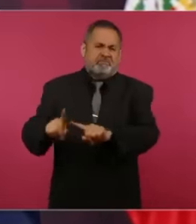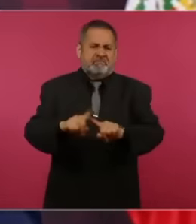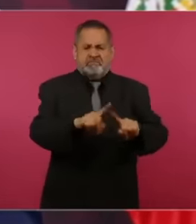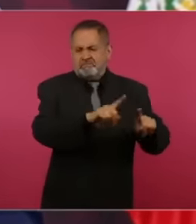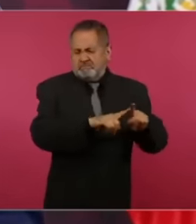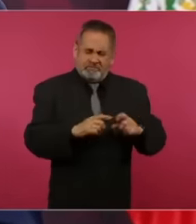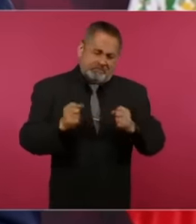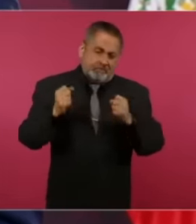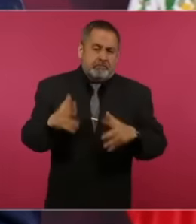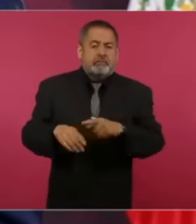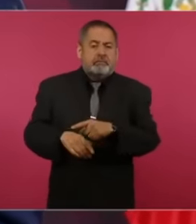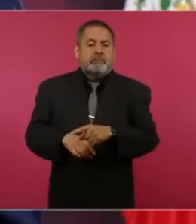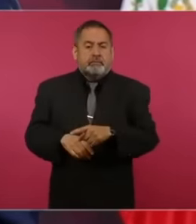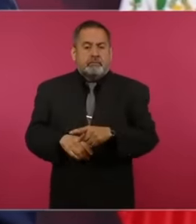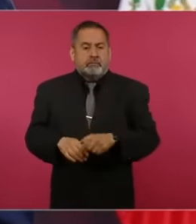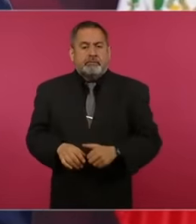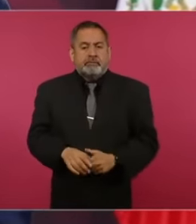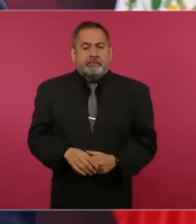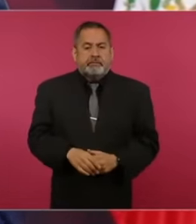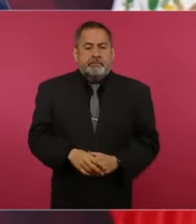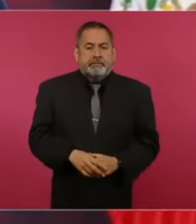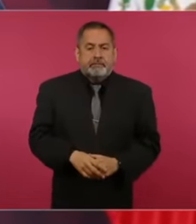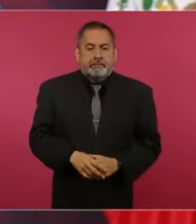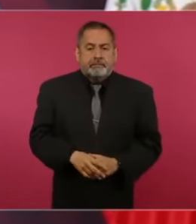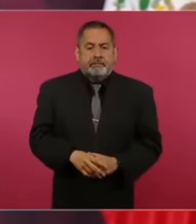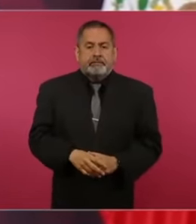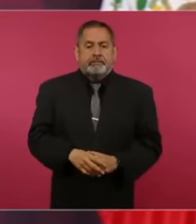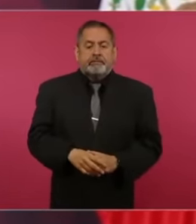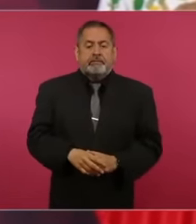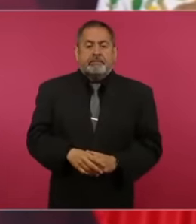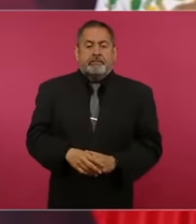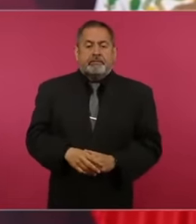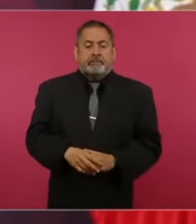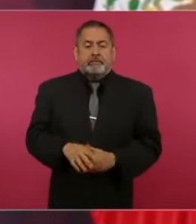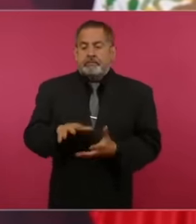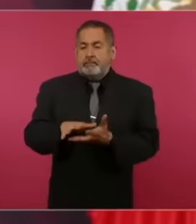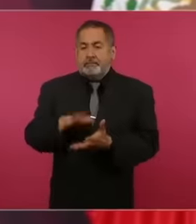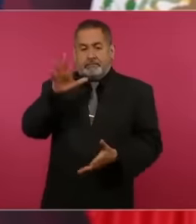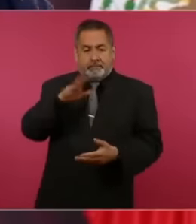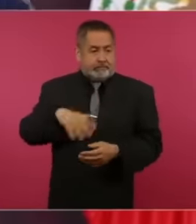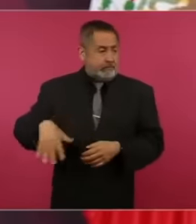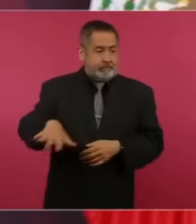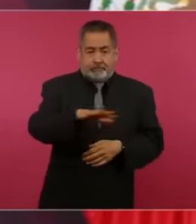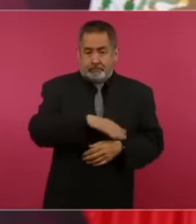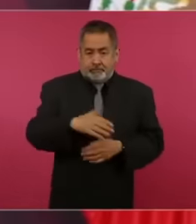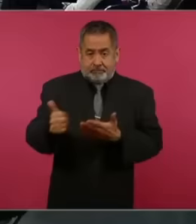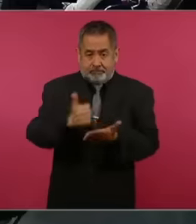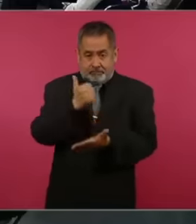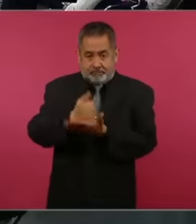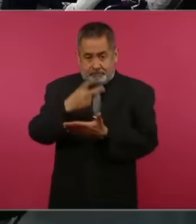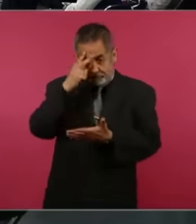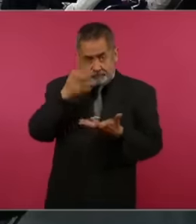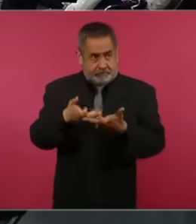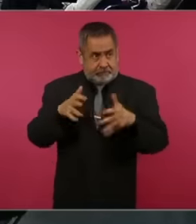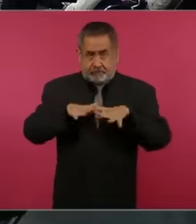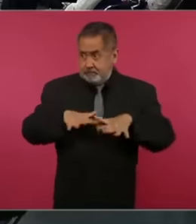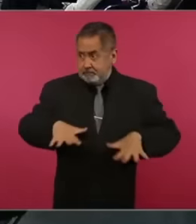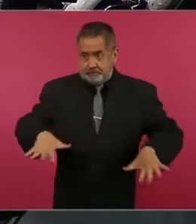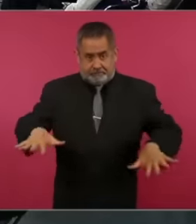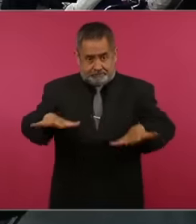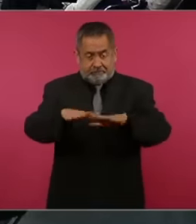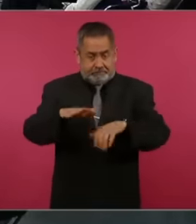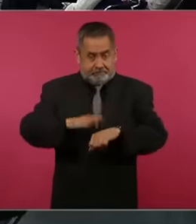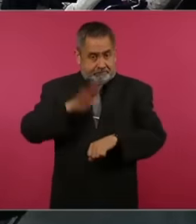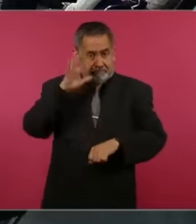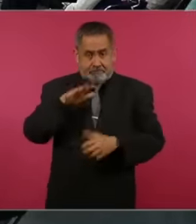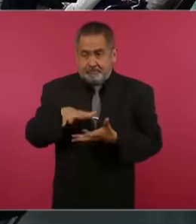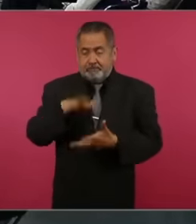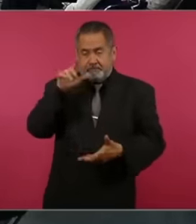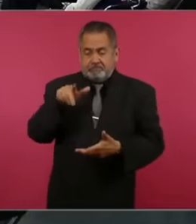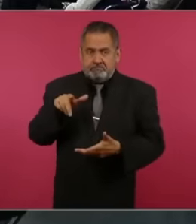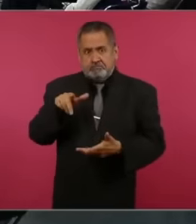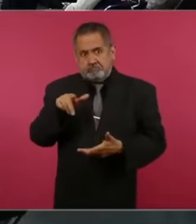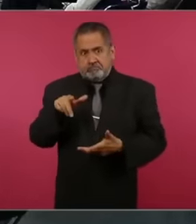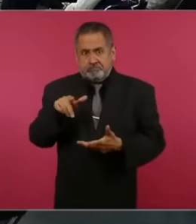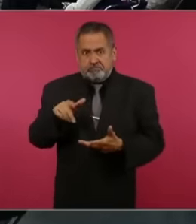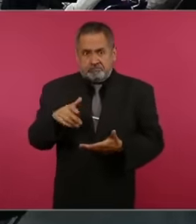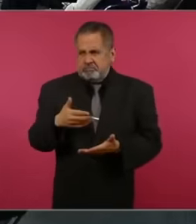most of the territory of Mexico City, if not now, even though